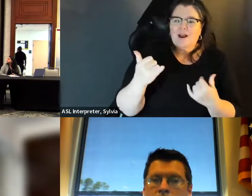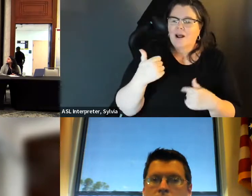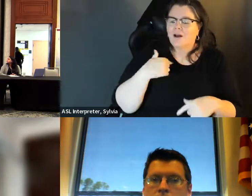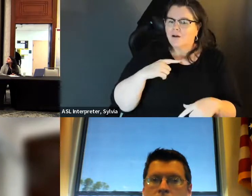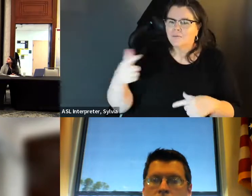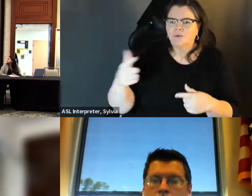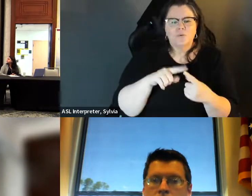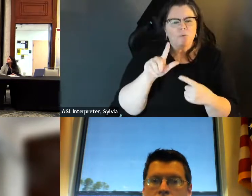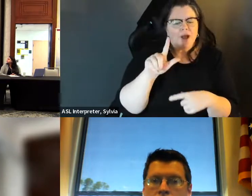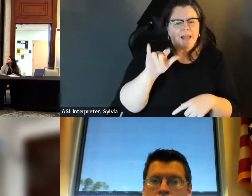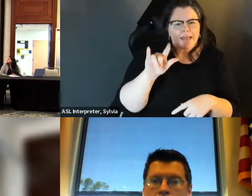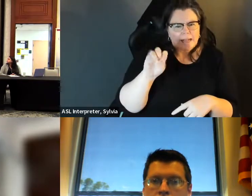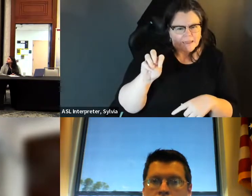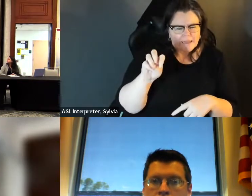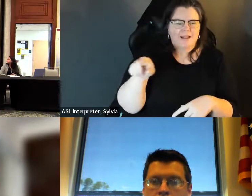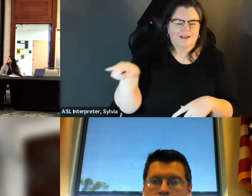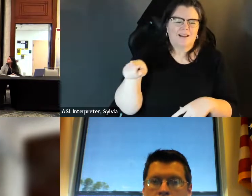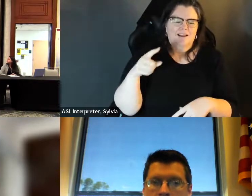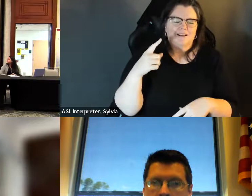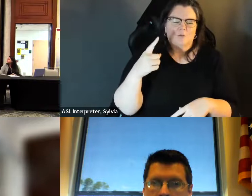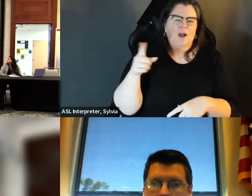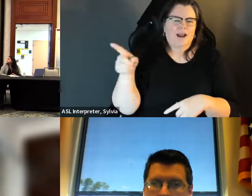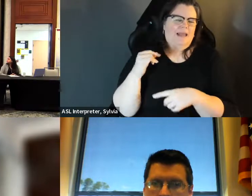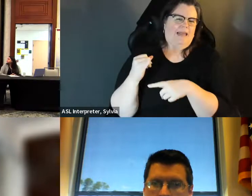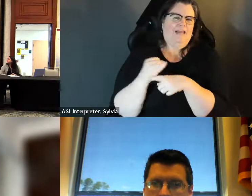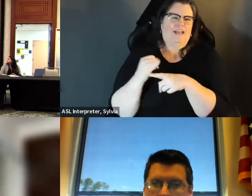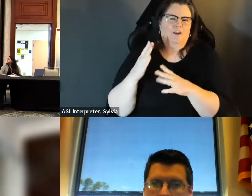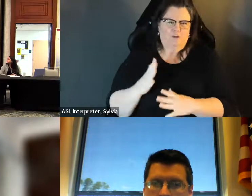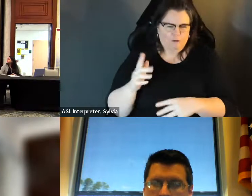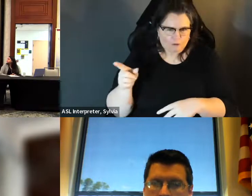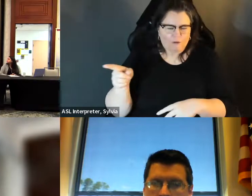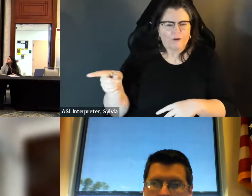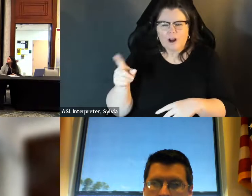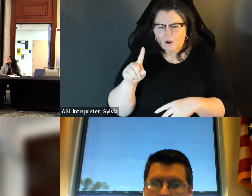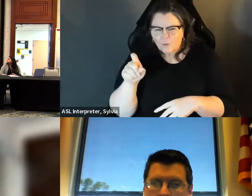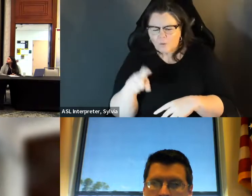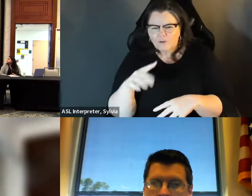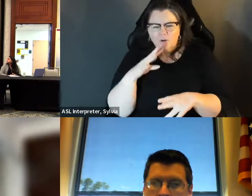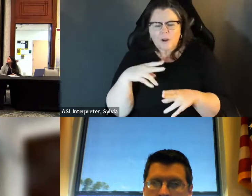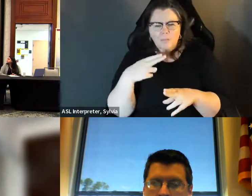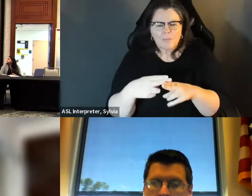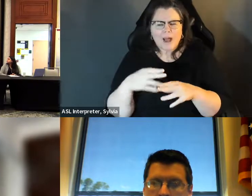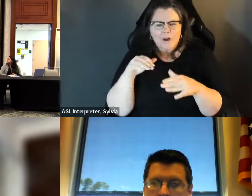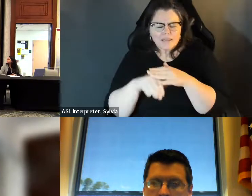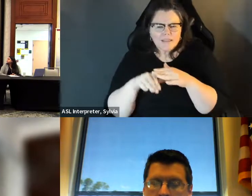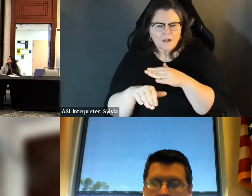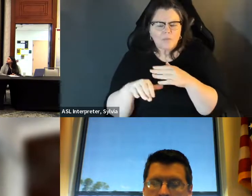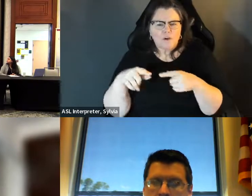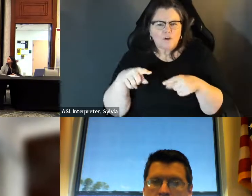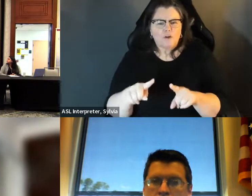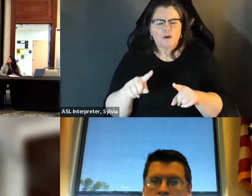Thanks, Maddie. This is Tony the chat moderator, and I was gonna toss it to Lily Portman. » Thanks, this is Tony, the chat moderator and I was going to toss it to